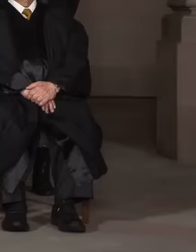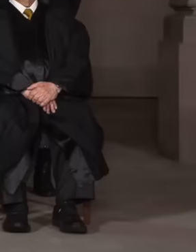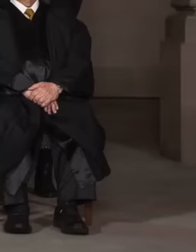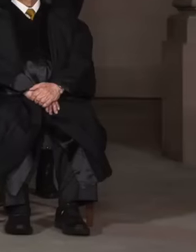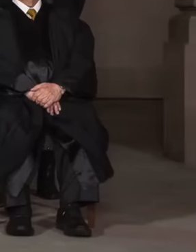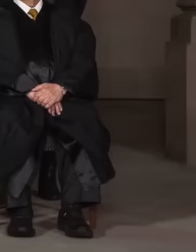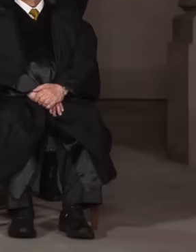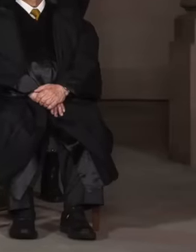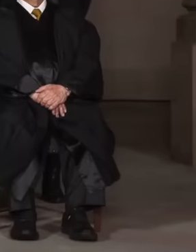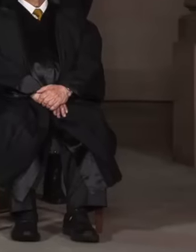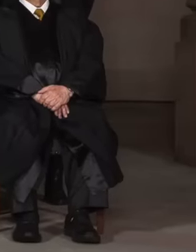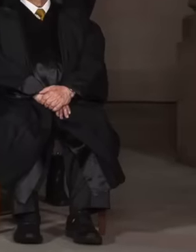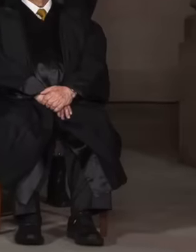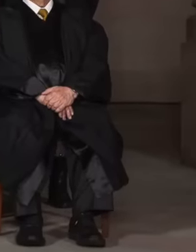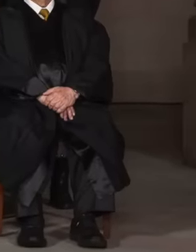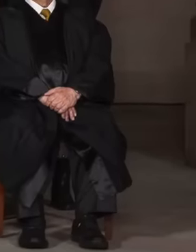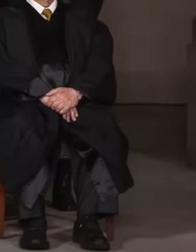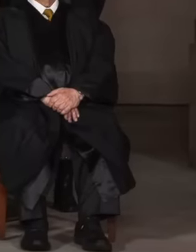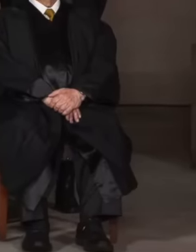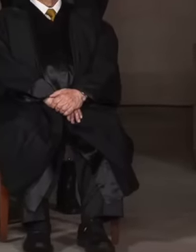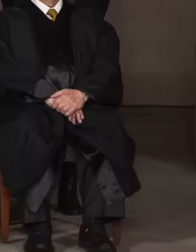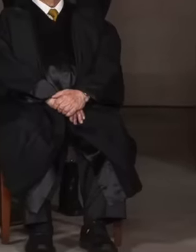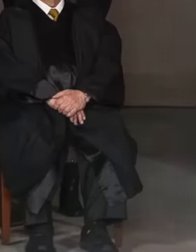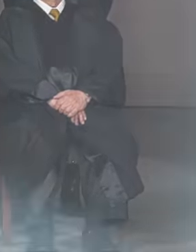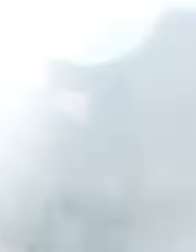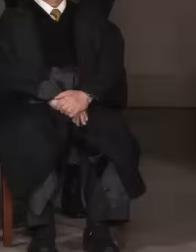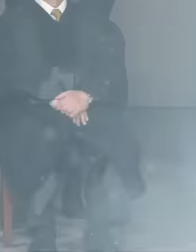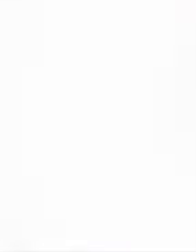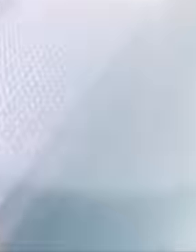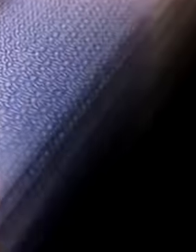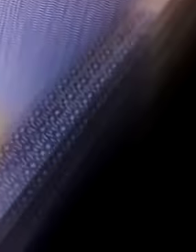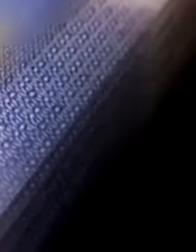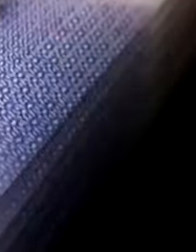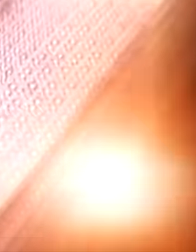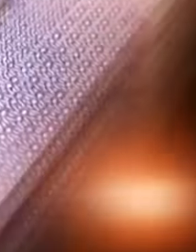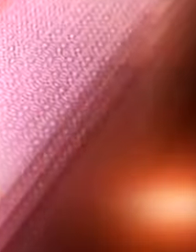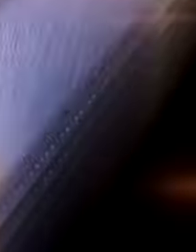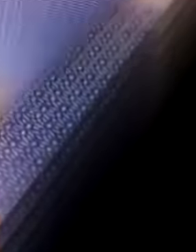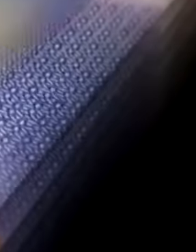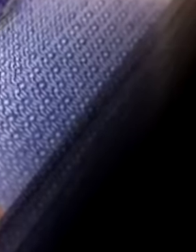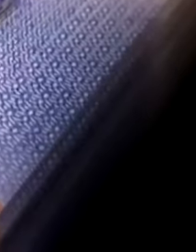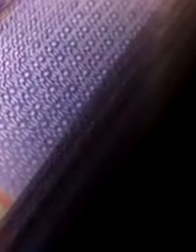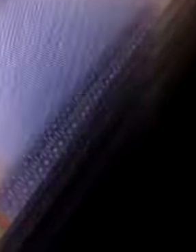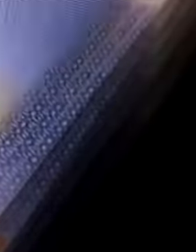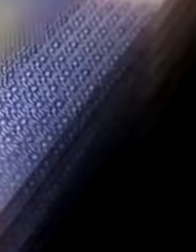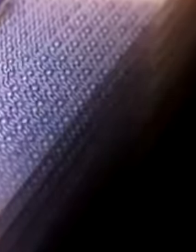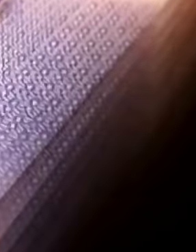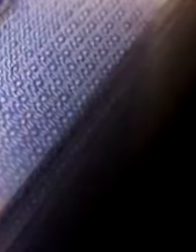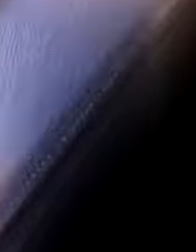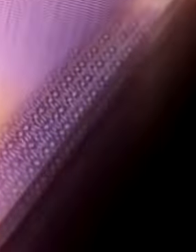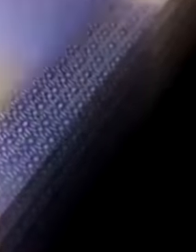and ministers are only defending their strong income of money that they obtain month after month and they leave